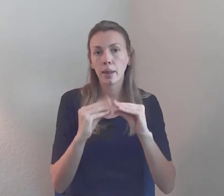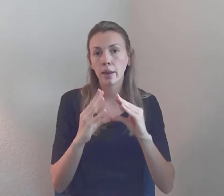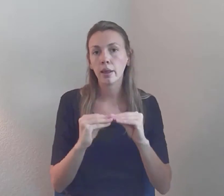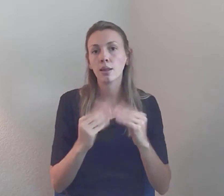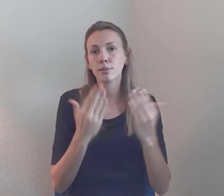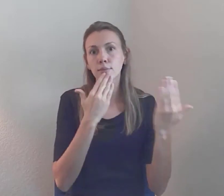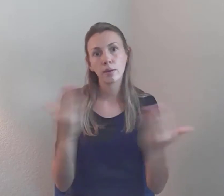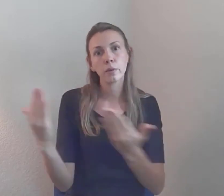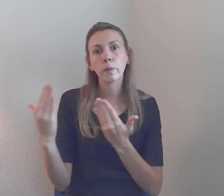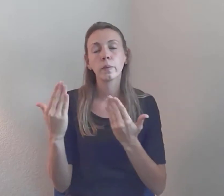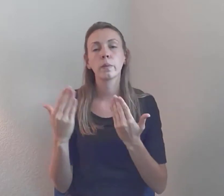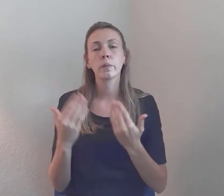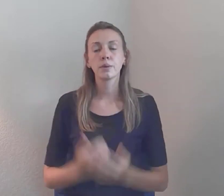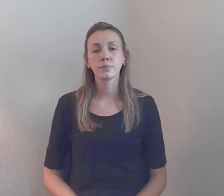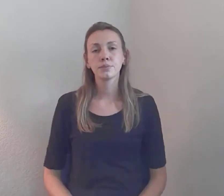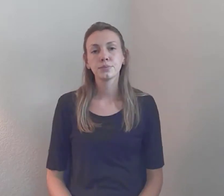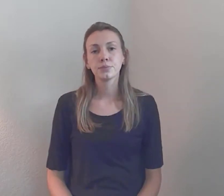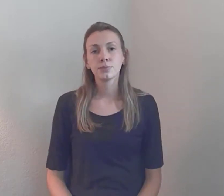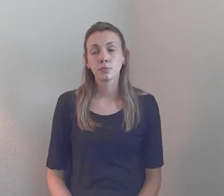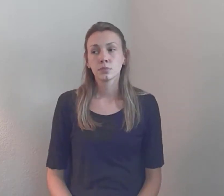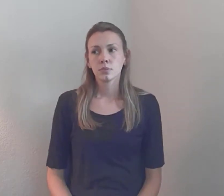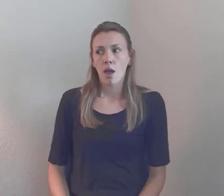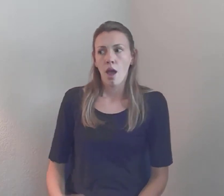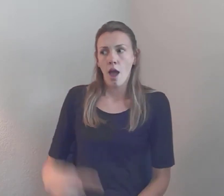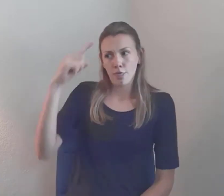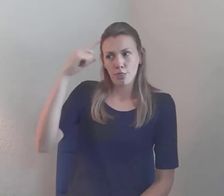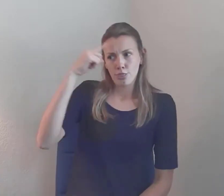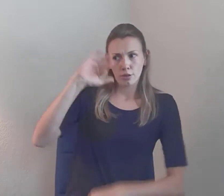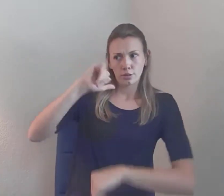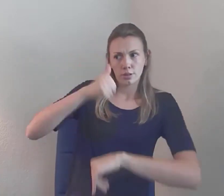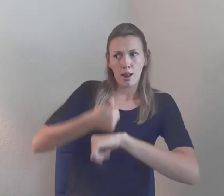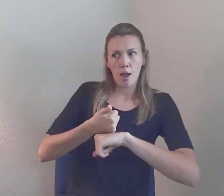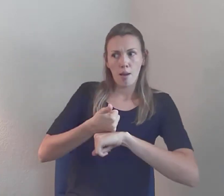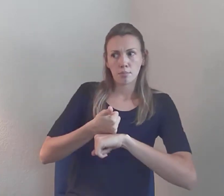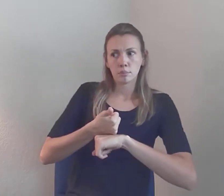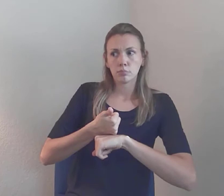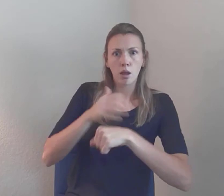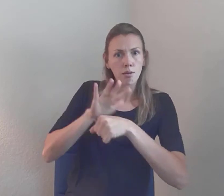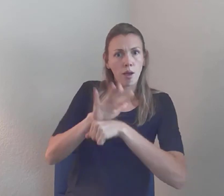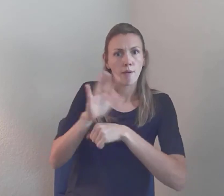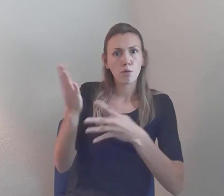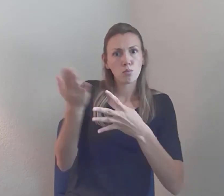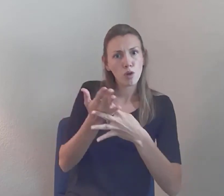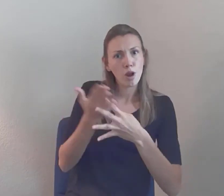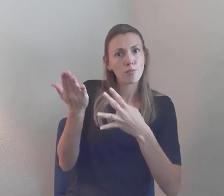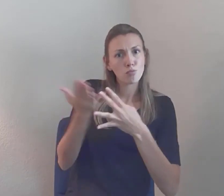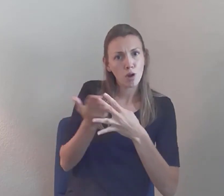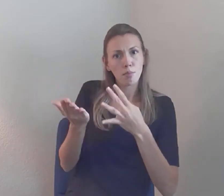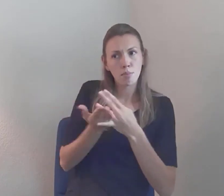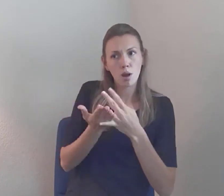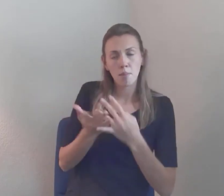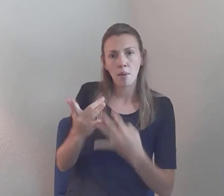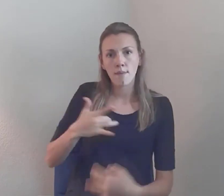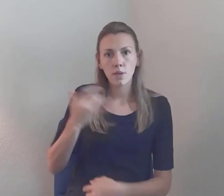I know I thought we built-in a lot of breaks, but it still felt like kind of very long days... I don't know if other people felt that...